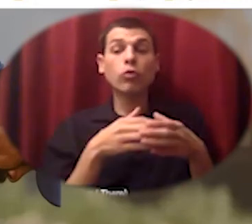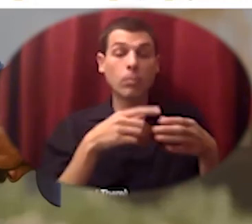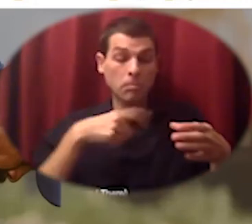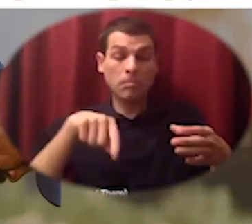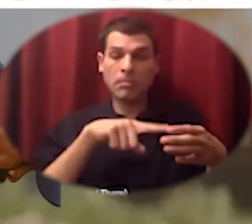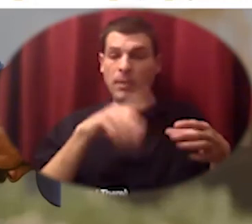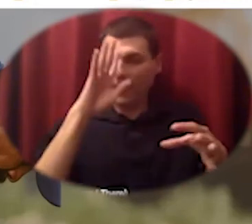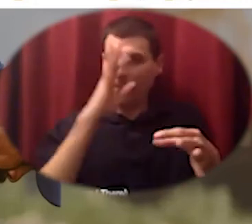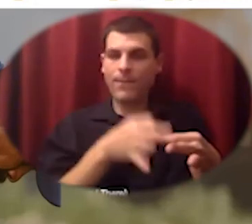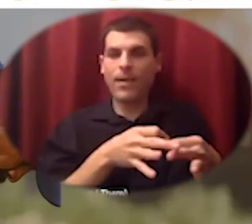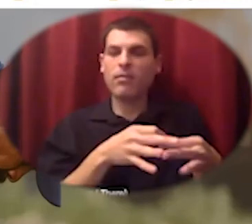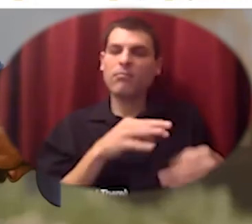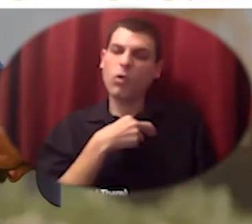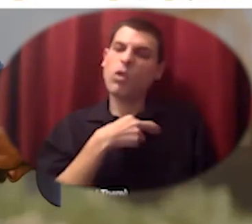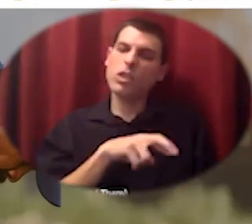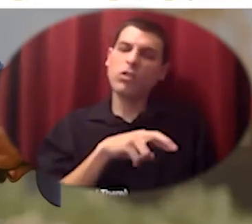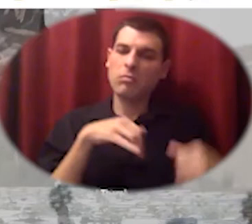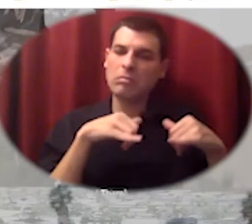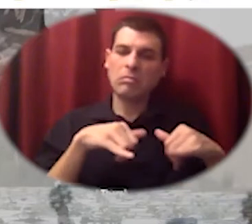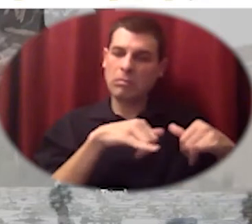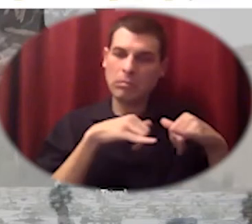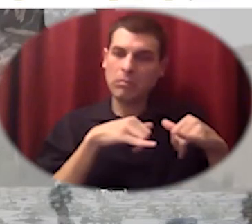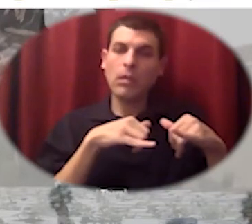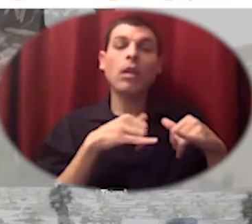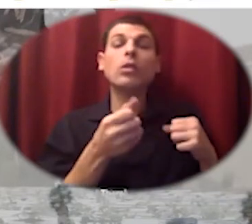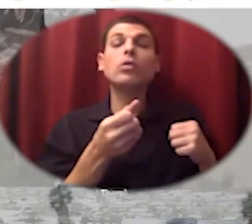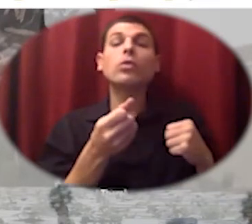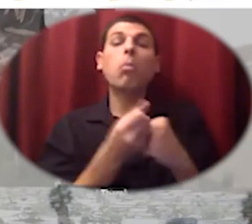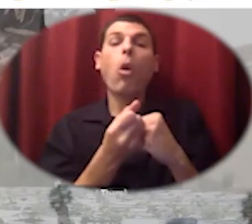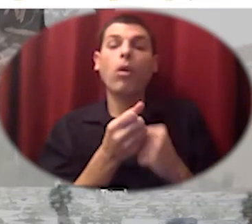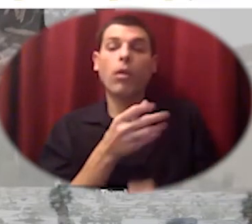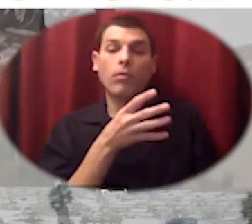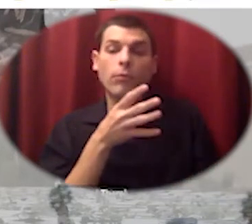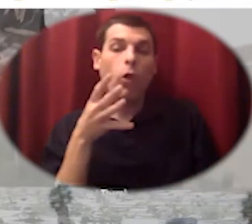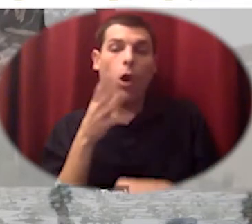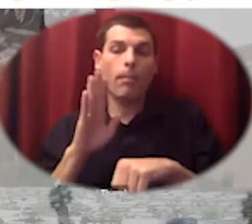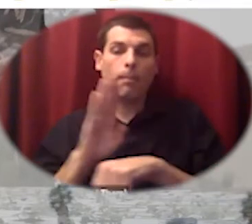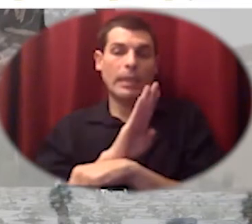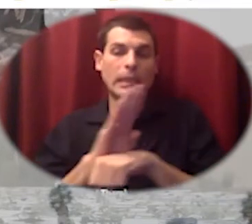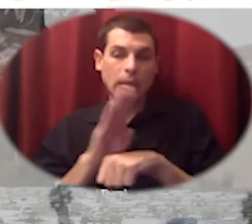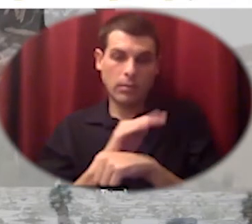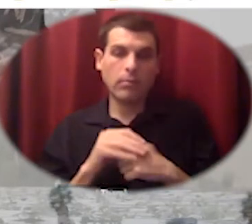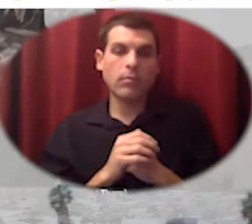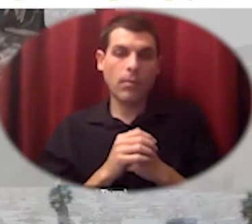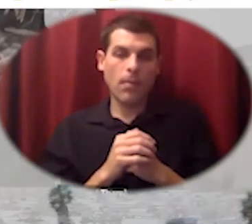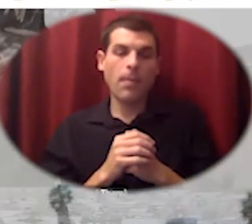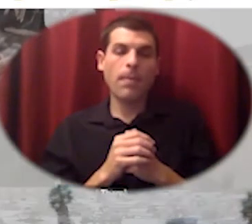supporting a farm business on its way towards becoming a farmer collective